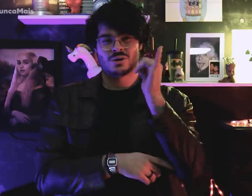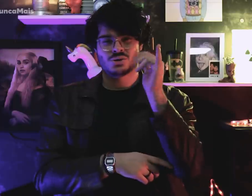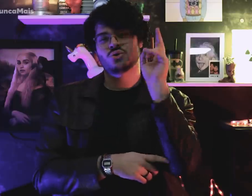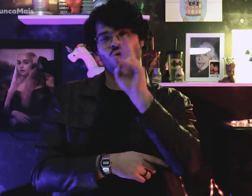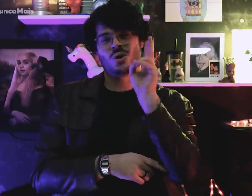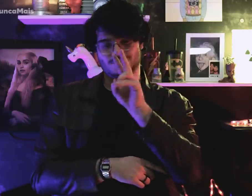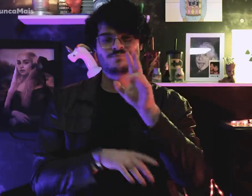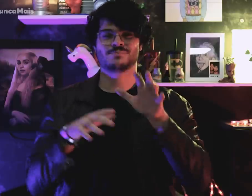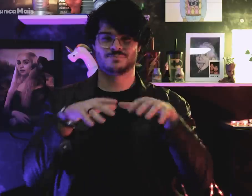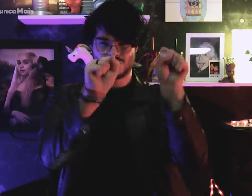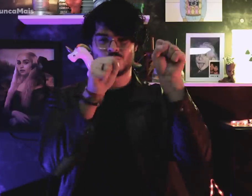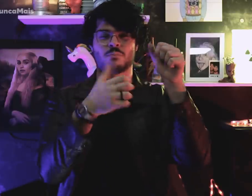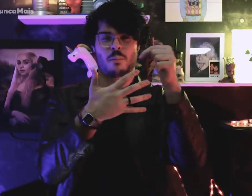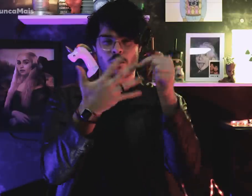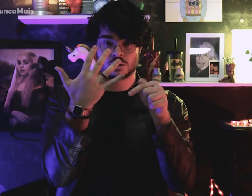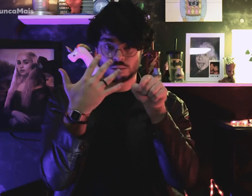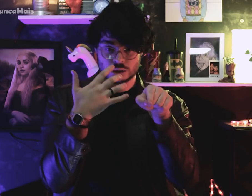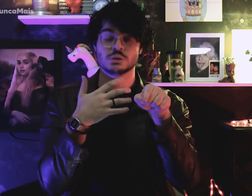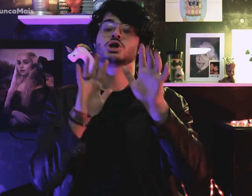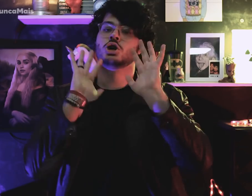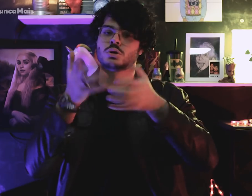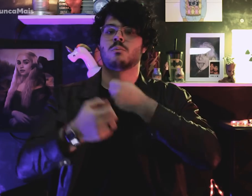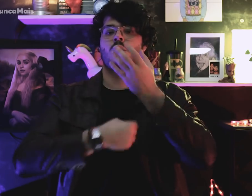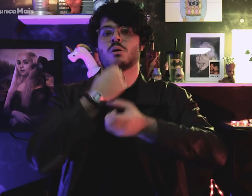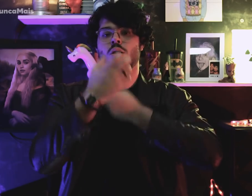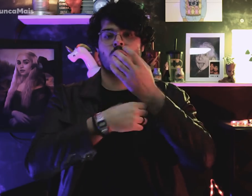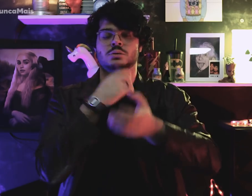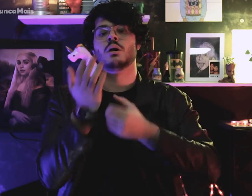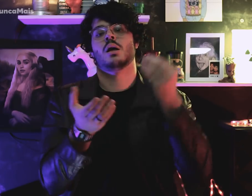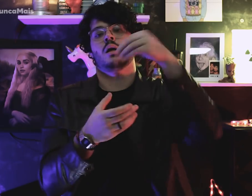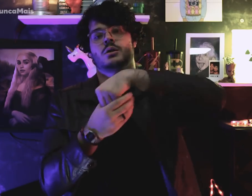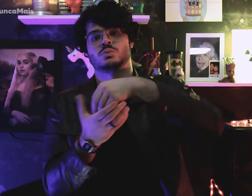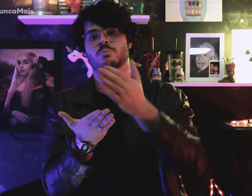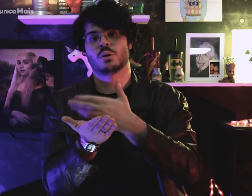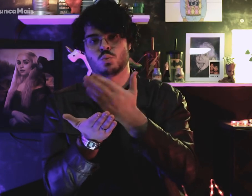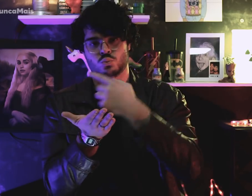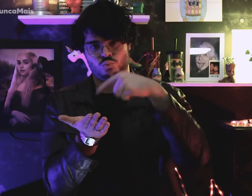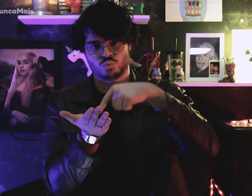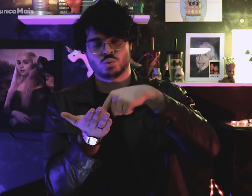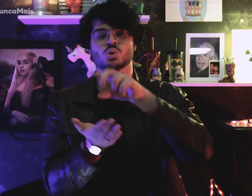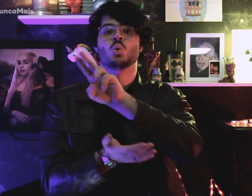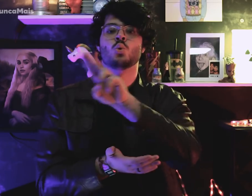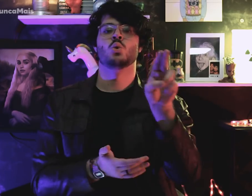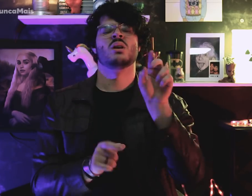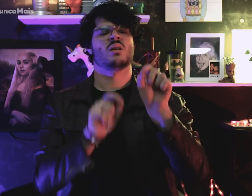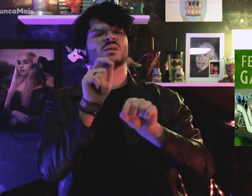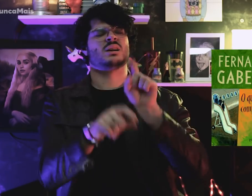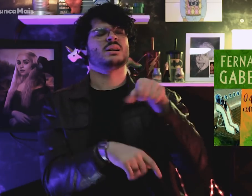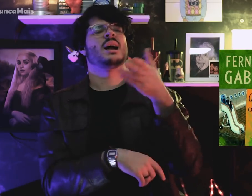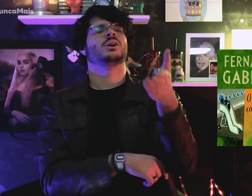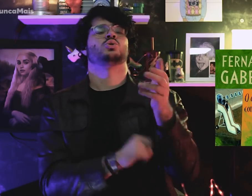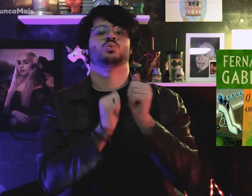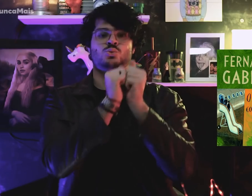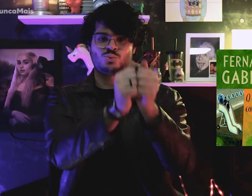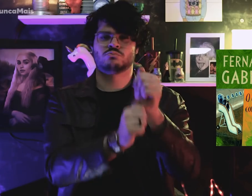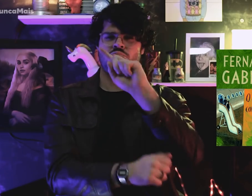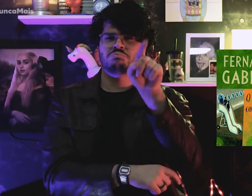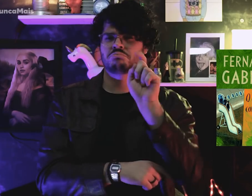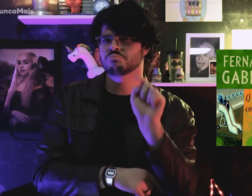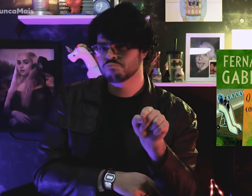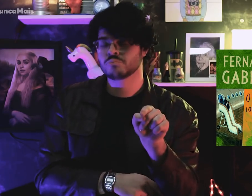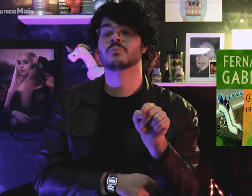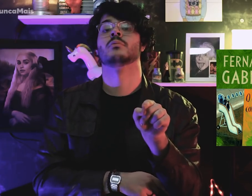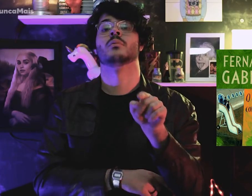This kidnapping story was told in the book entitled: "What's That, Companion?"